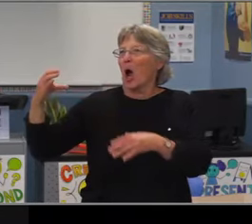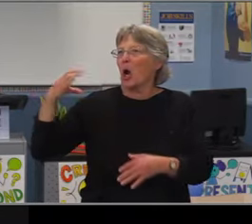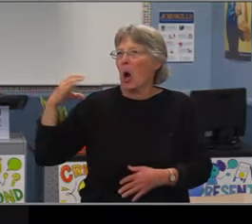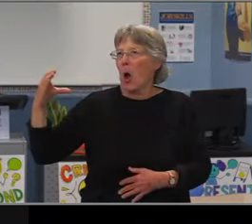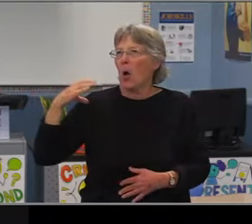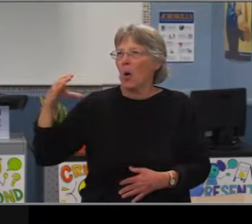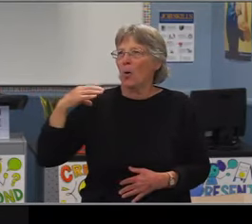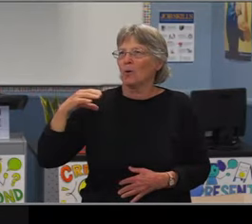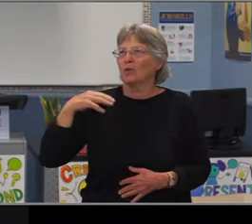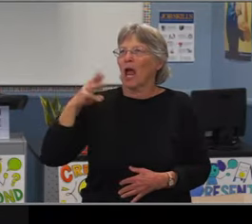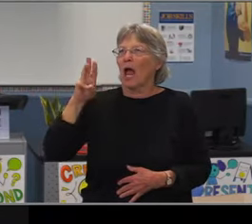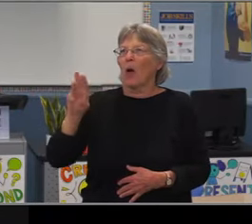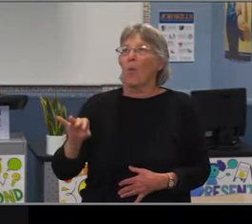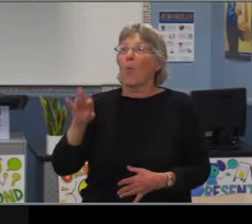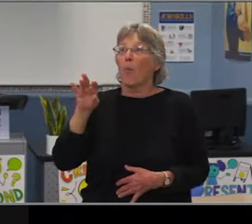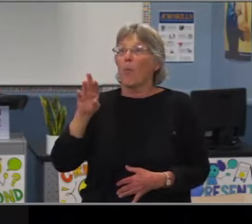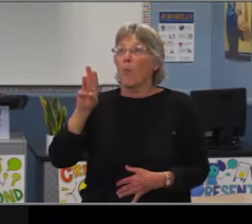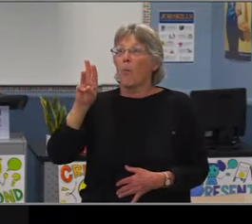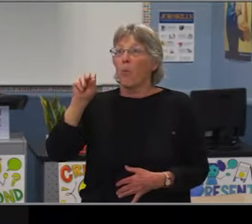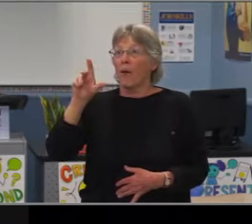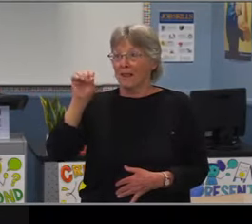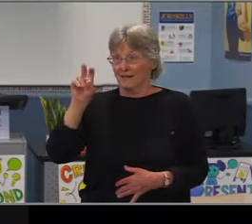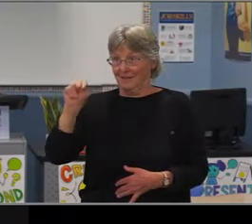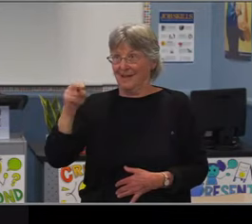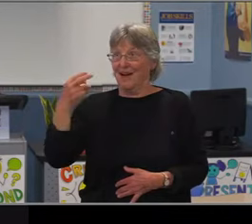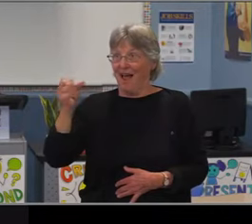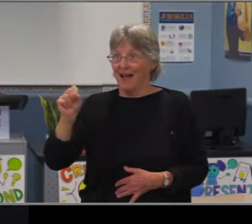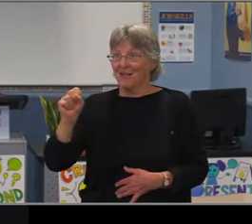We know that students can't always do that, but we see you Korea.